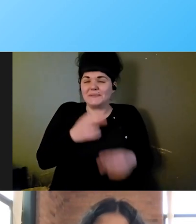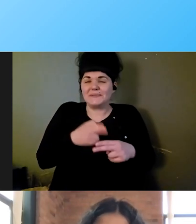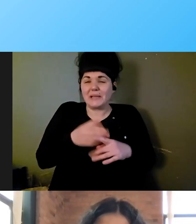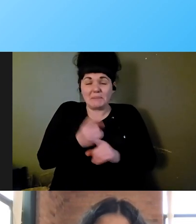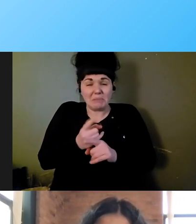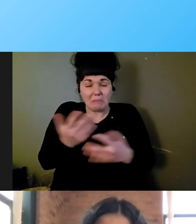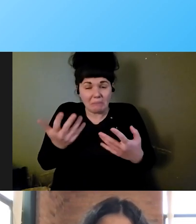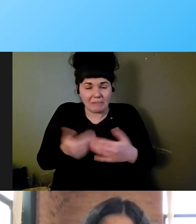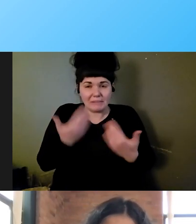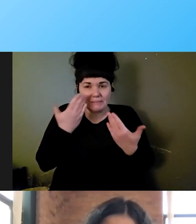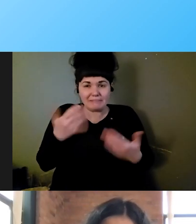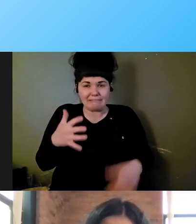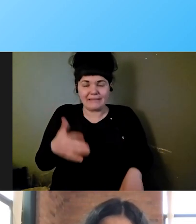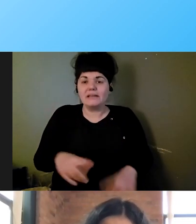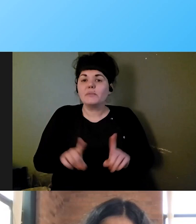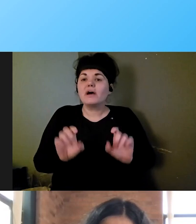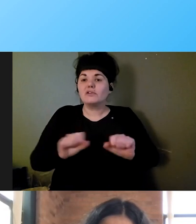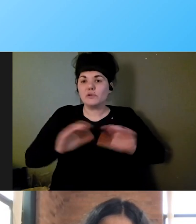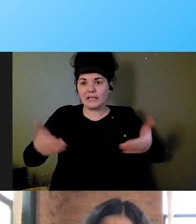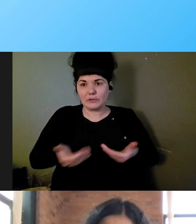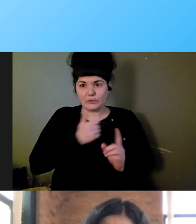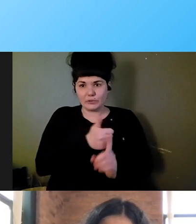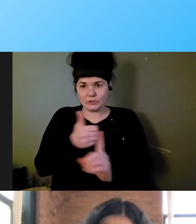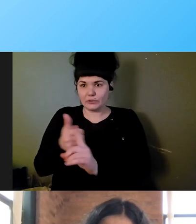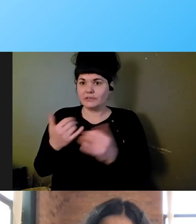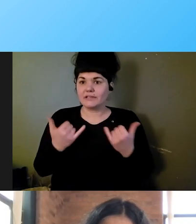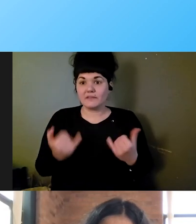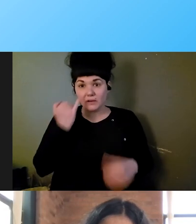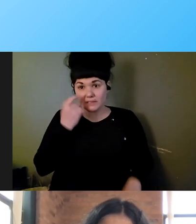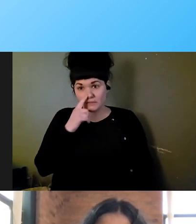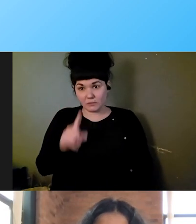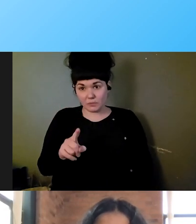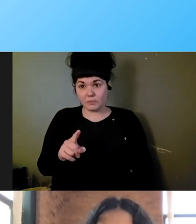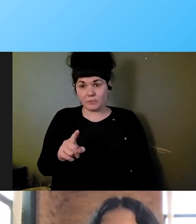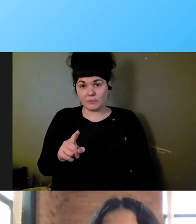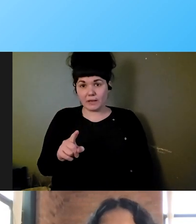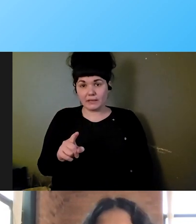Germán Parodi, and Priya Penner. You can introduce yourself by